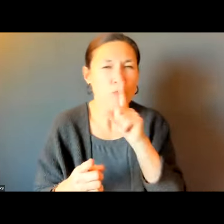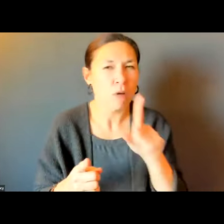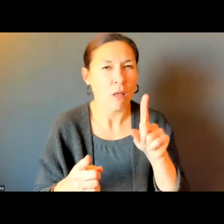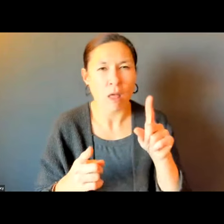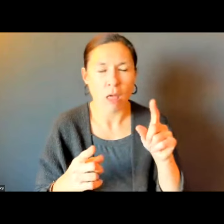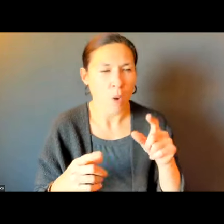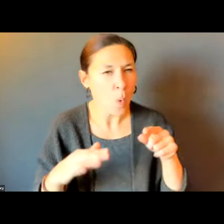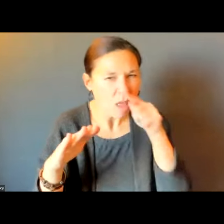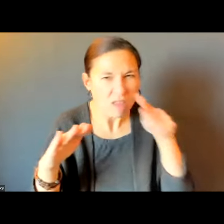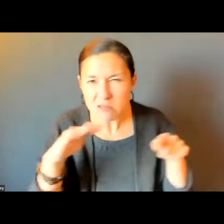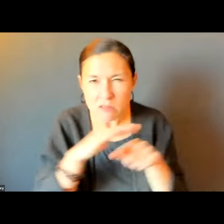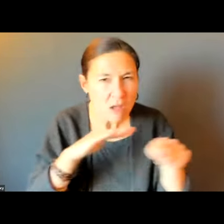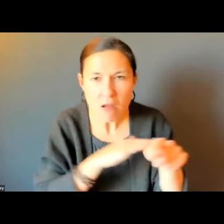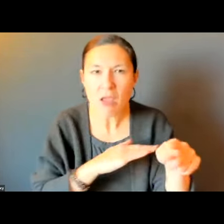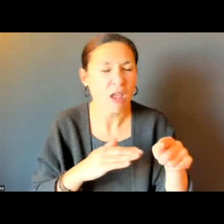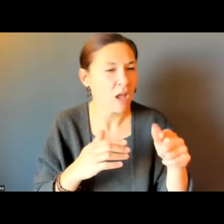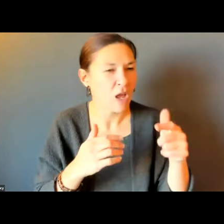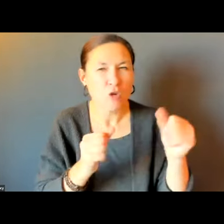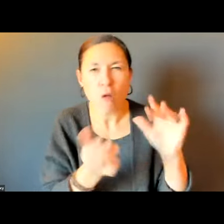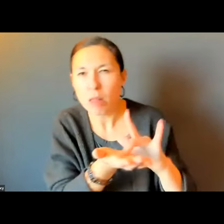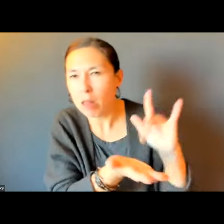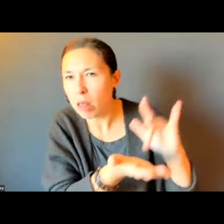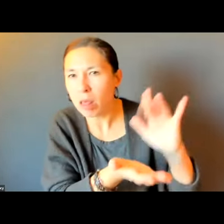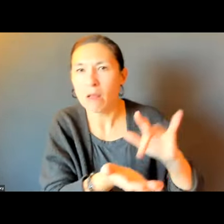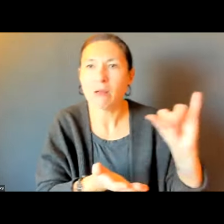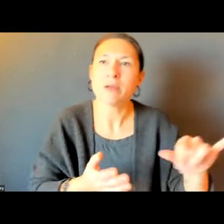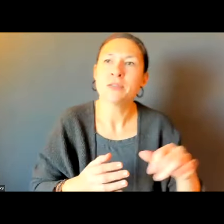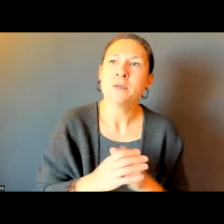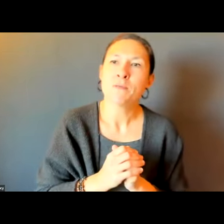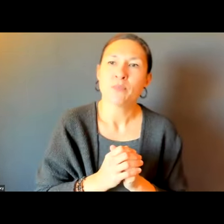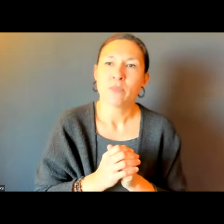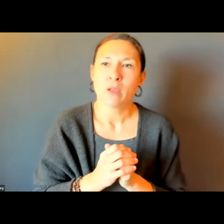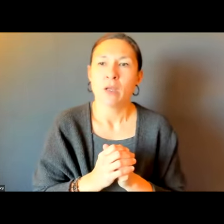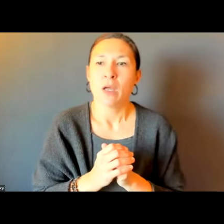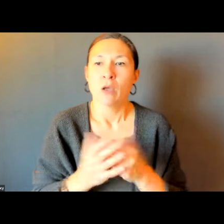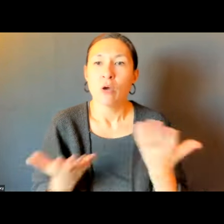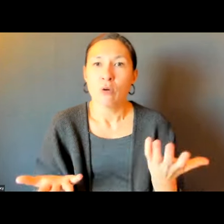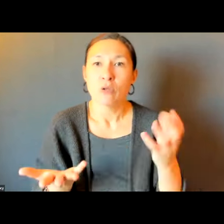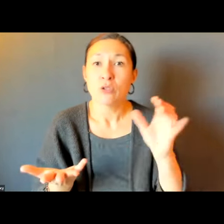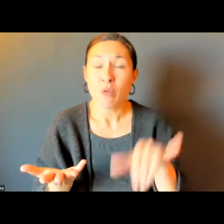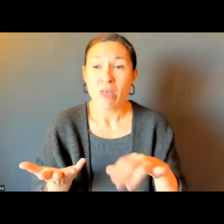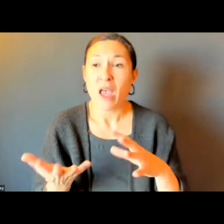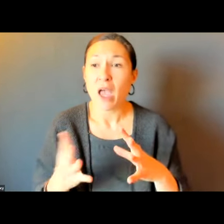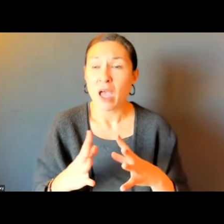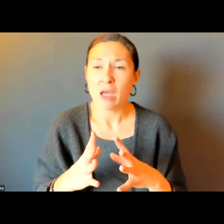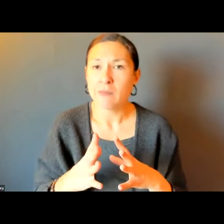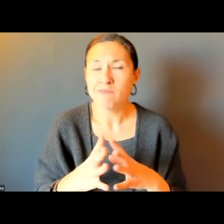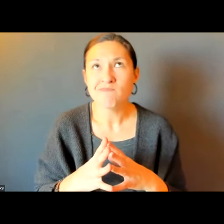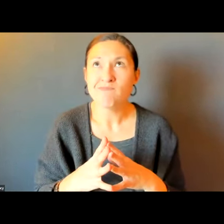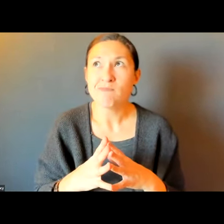THEY DON'T KNOW THE LAW, OF COURSE, THERE ARE UNSCRUPULOUS LANDLORDS THAT WILL GET AWAY